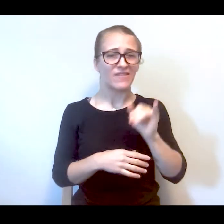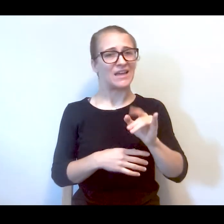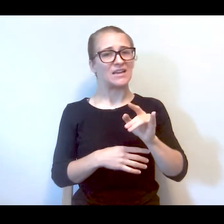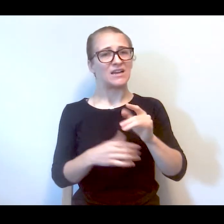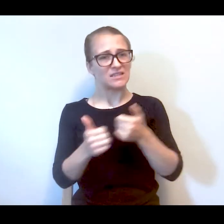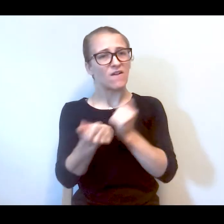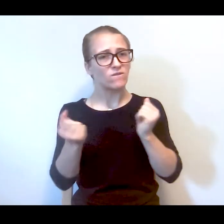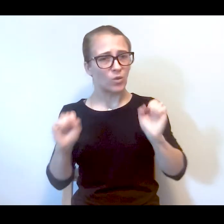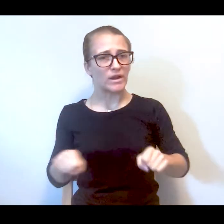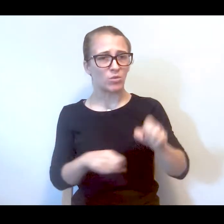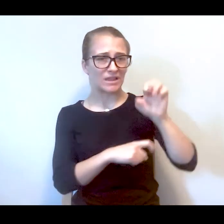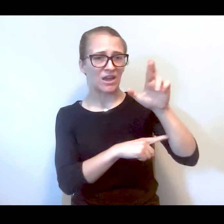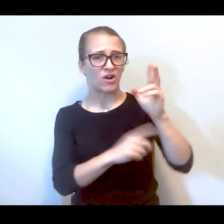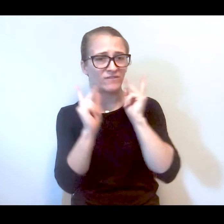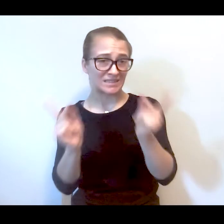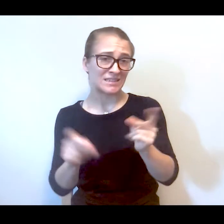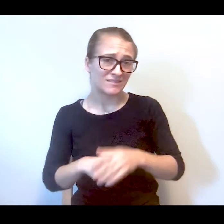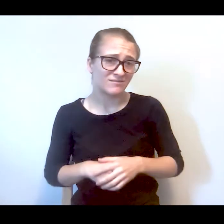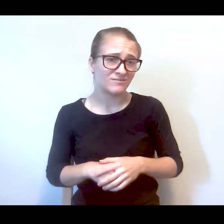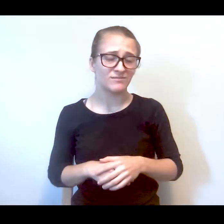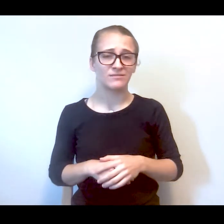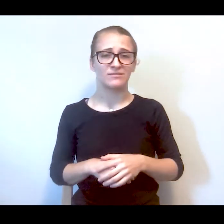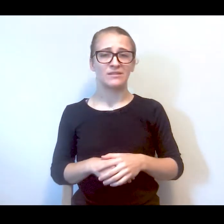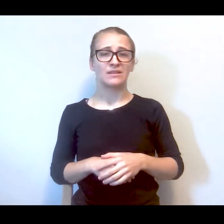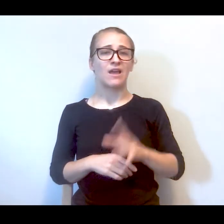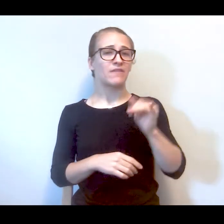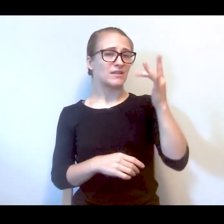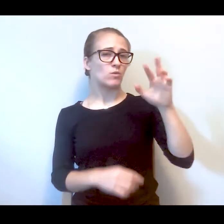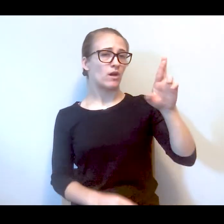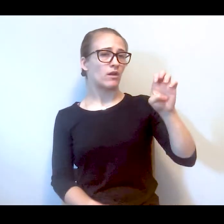the avoidable ER visit. And that's why the respite